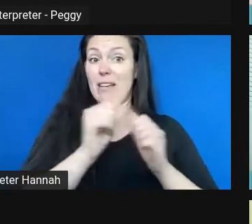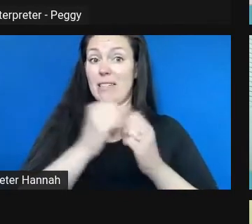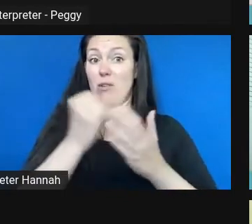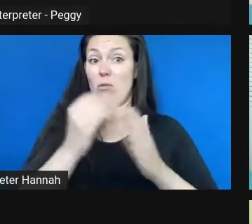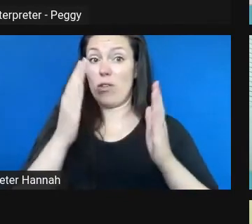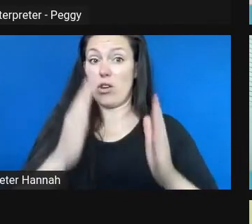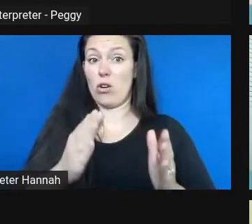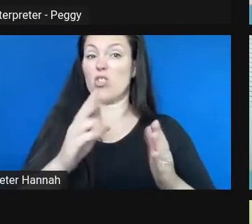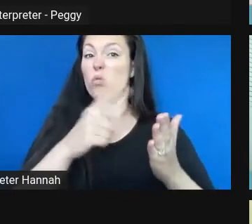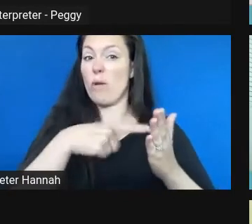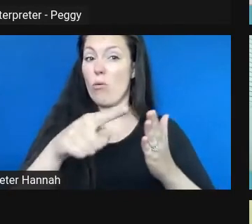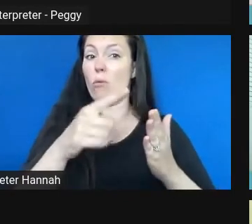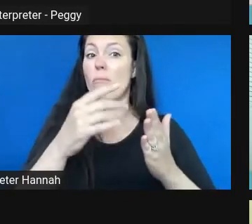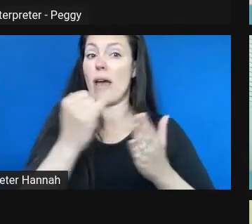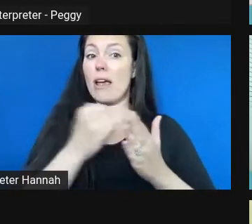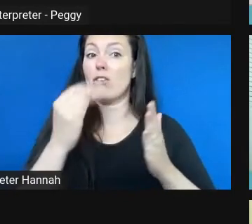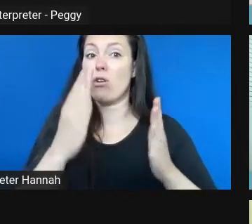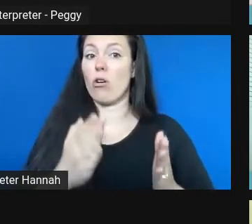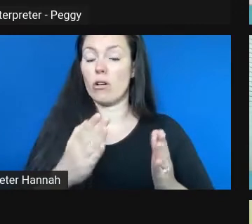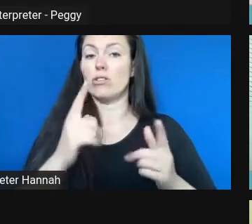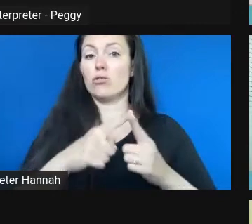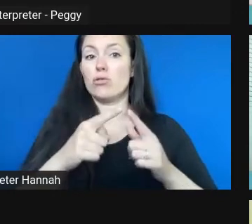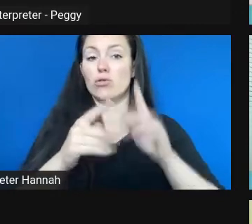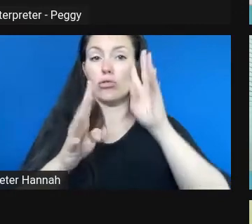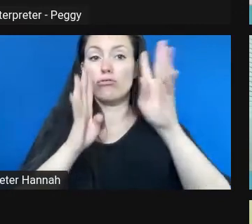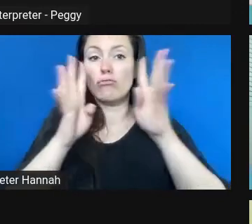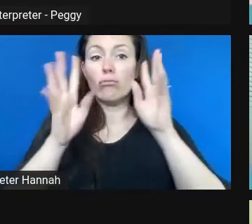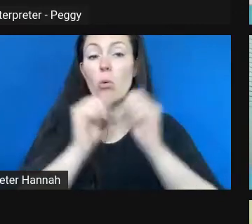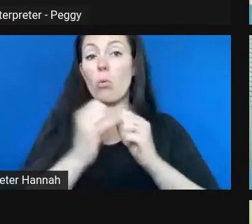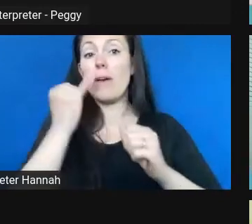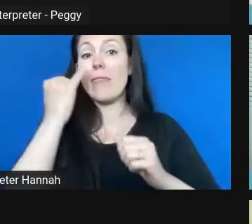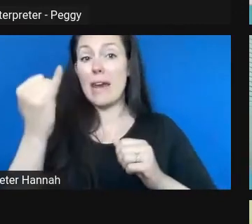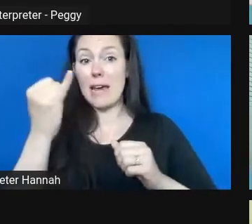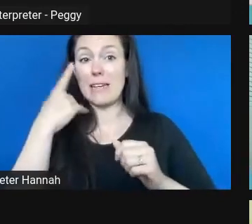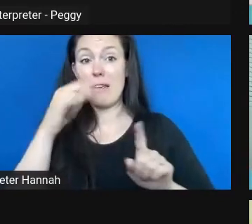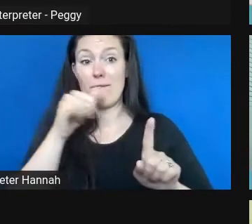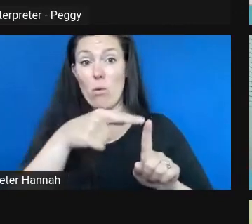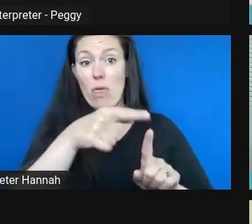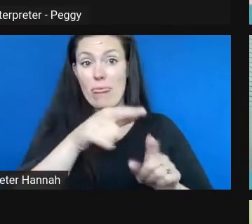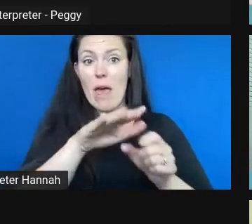to that organization or that site, and then that's more easily used to attract funders.